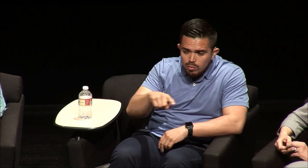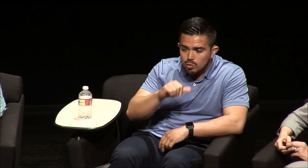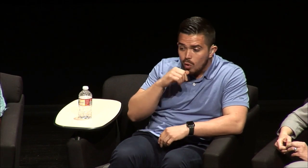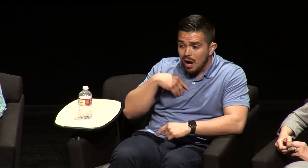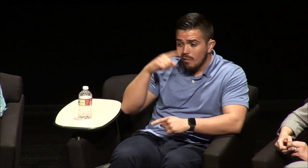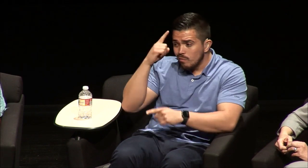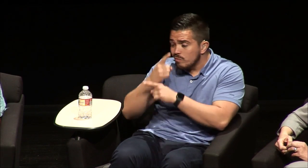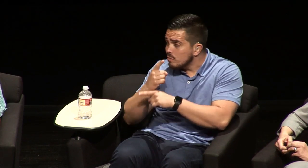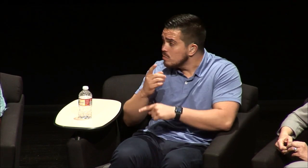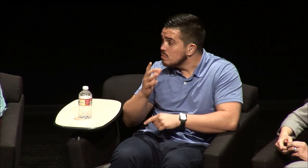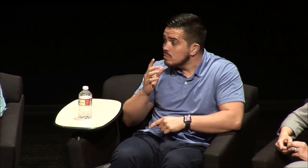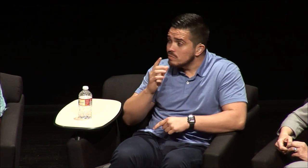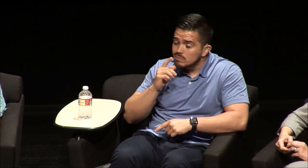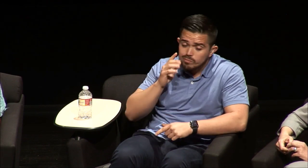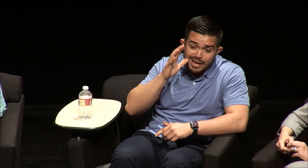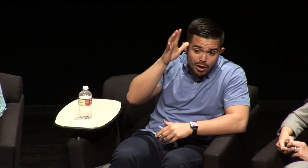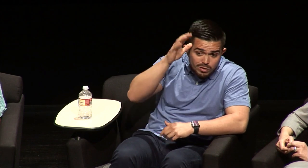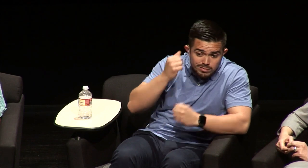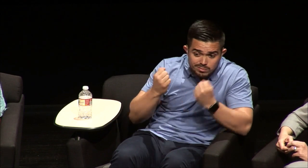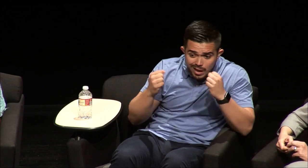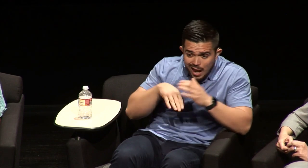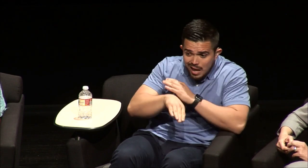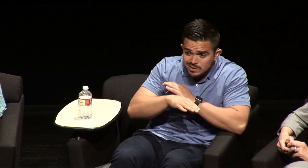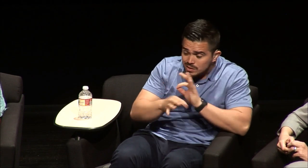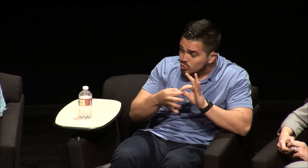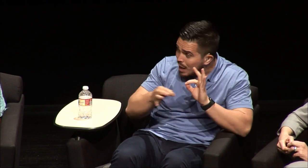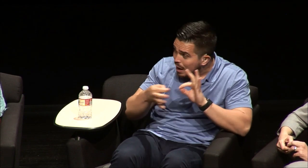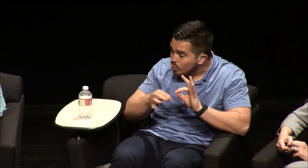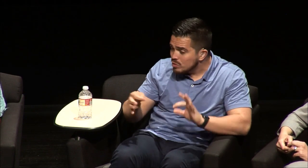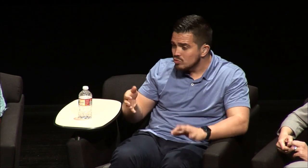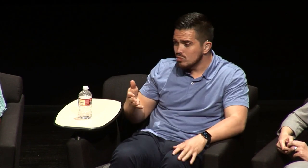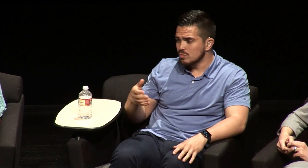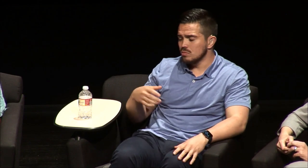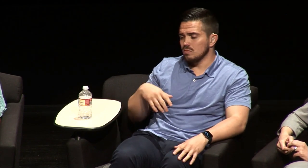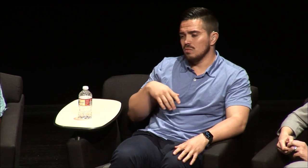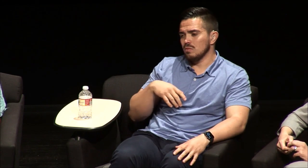model at home who's that deaf adult you know you know an older sibling or an